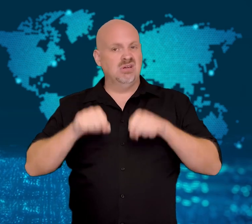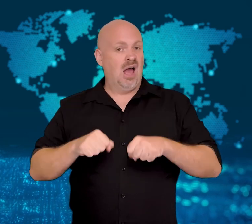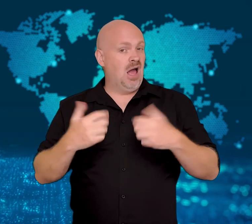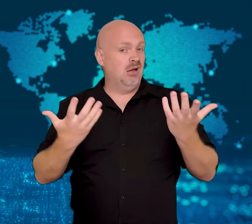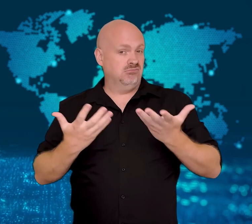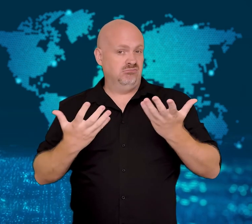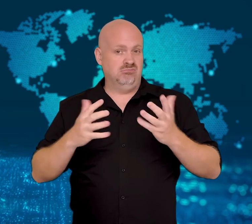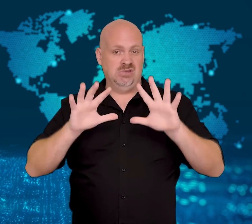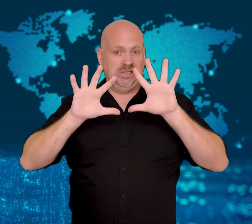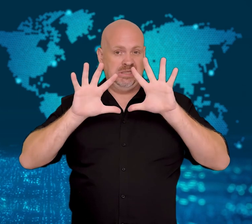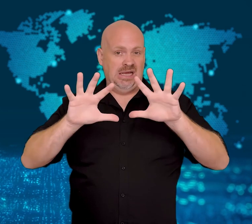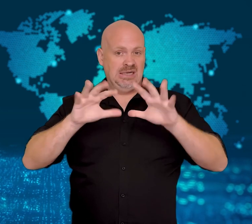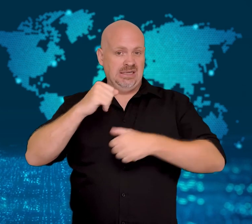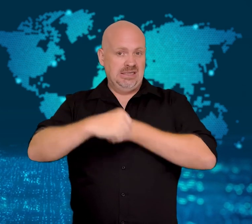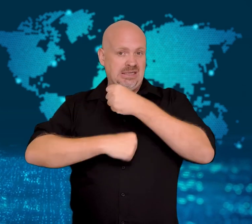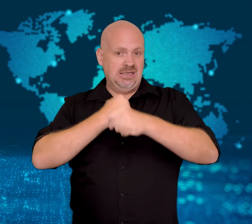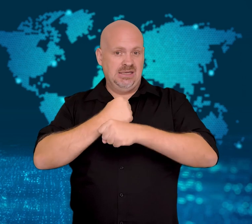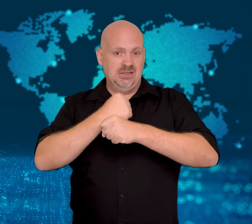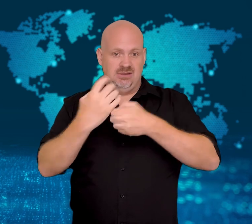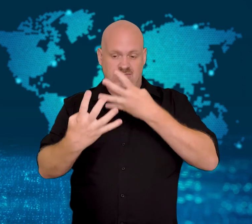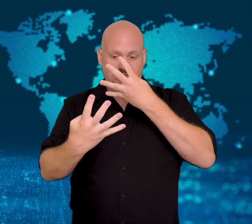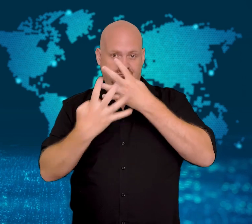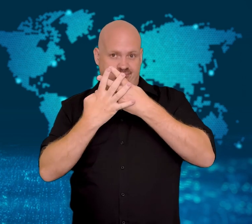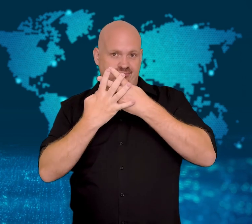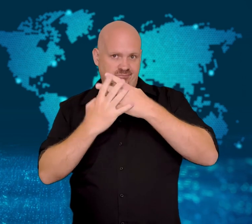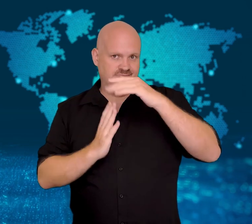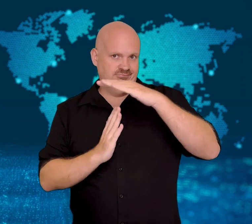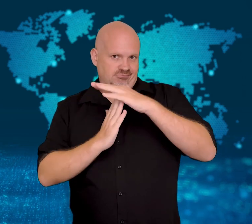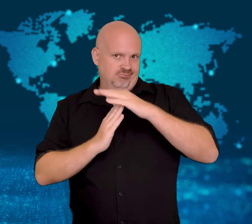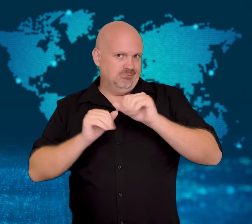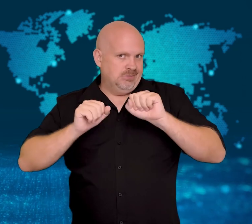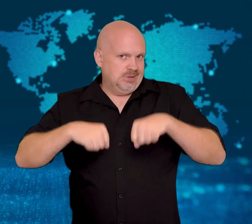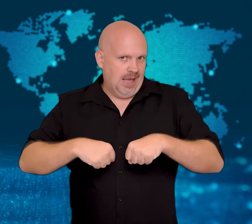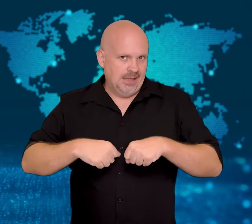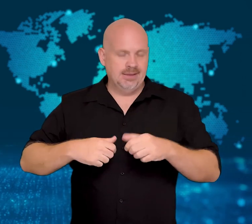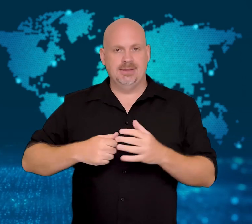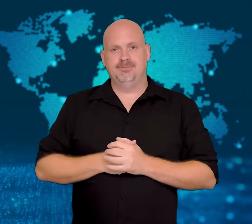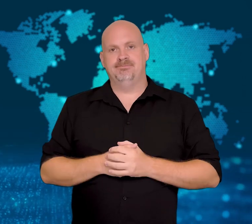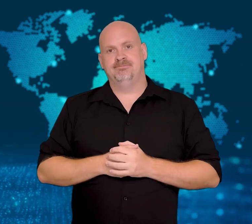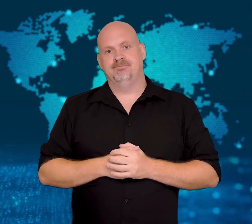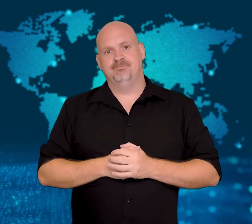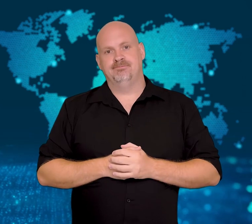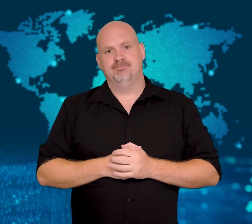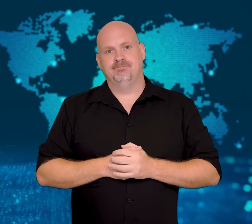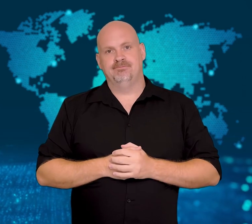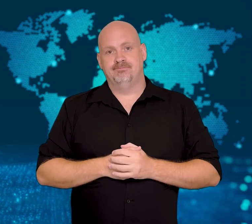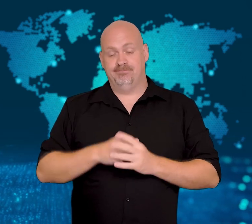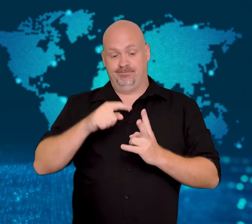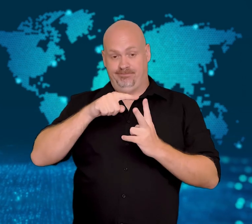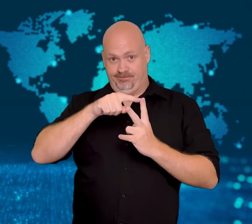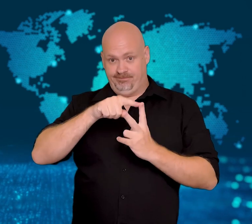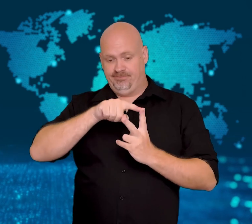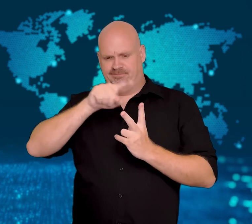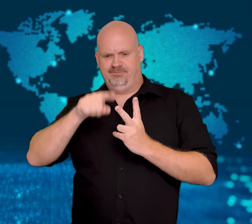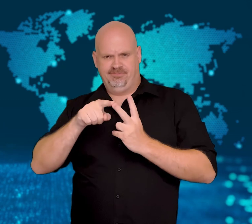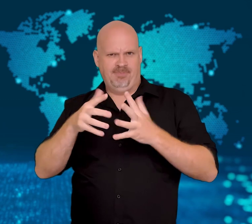she would face up to 10 years in prison.